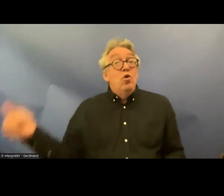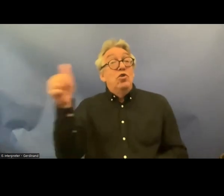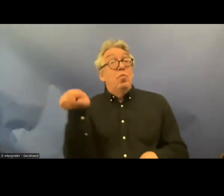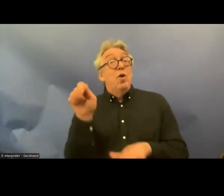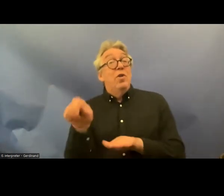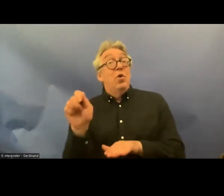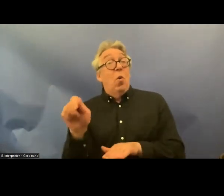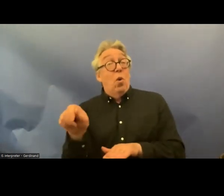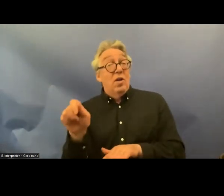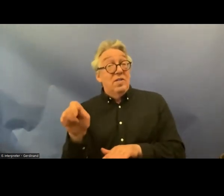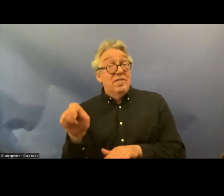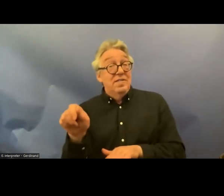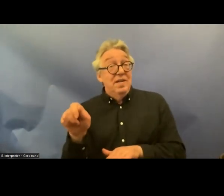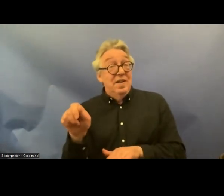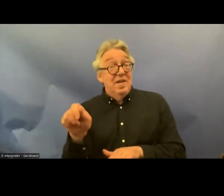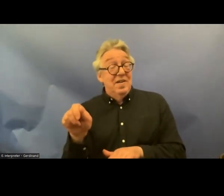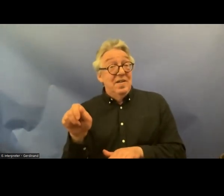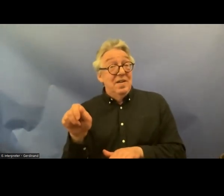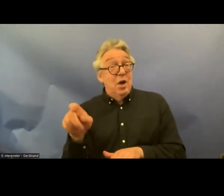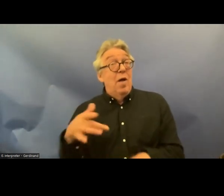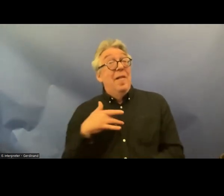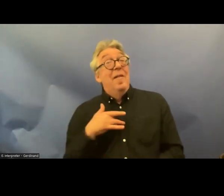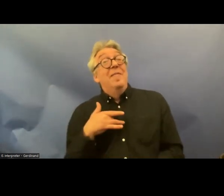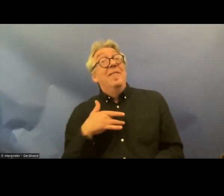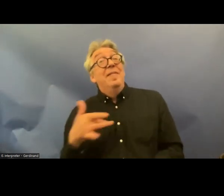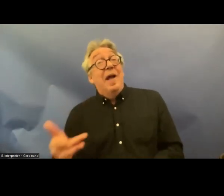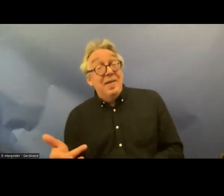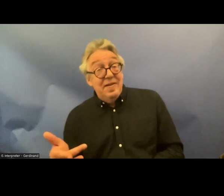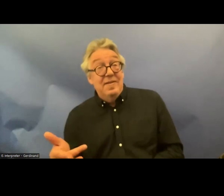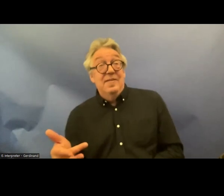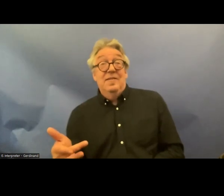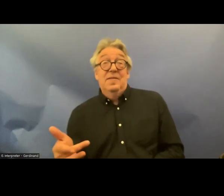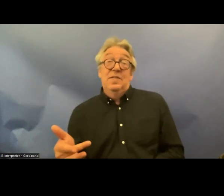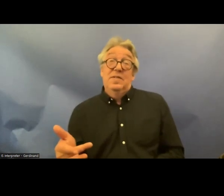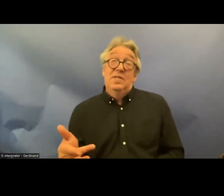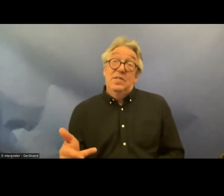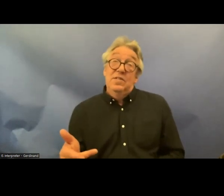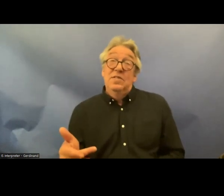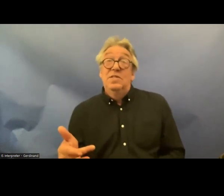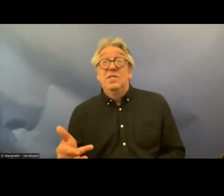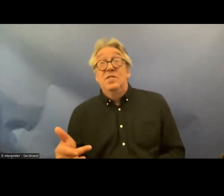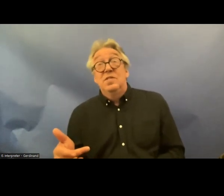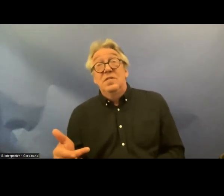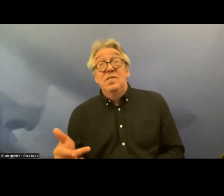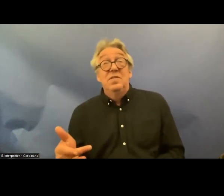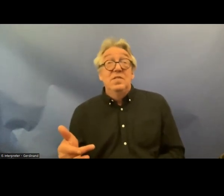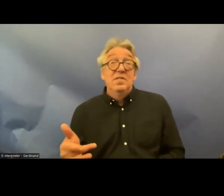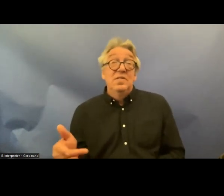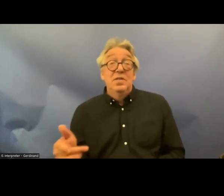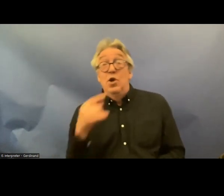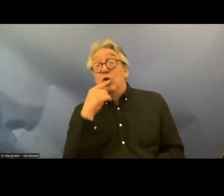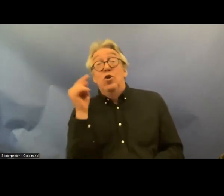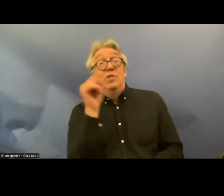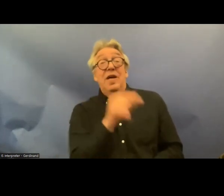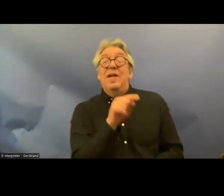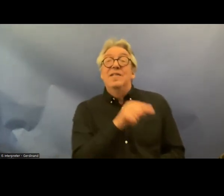Prudence on the other hand tends uh to uh to qualifying it as a reservation and